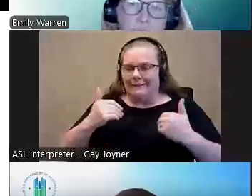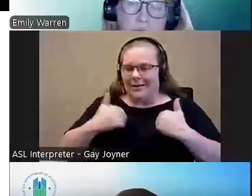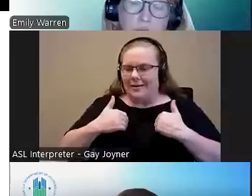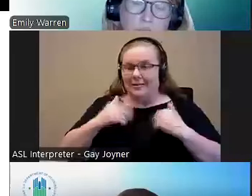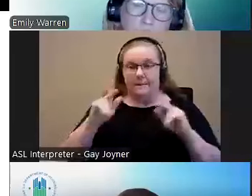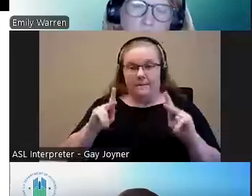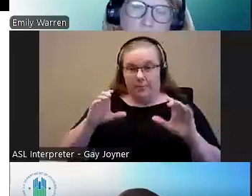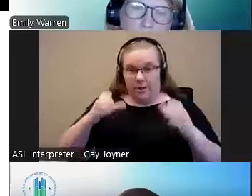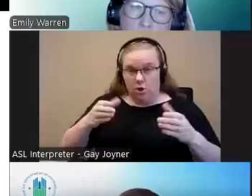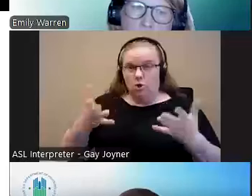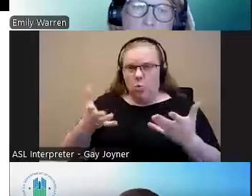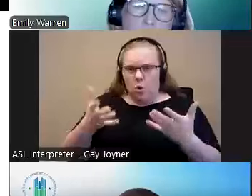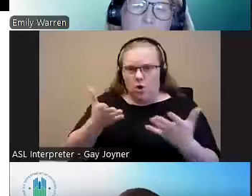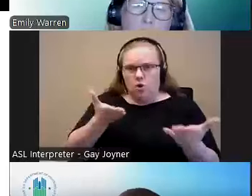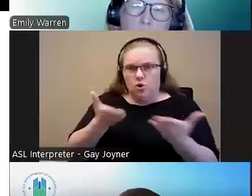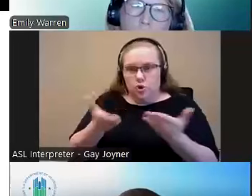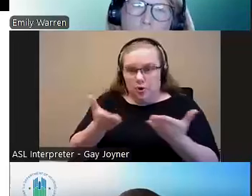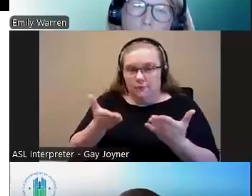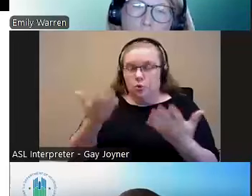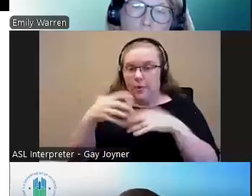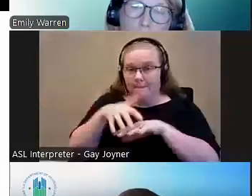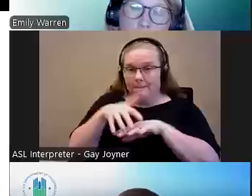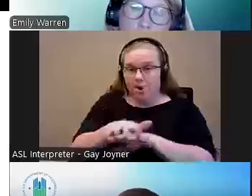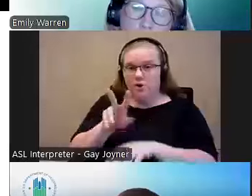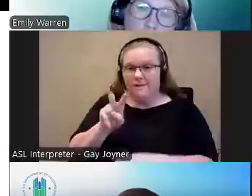that you want to be served mainstream vouchers, you can speak with your public housing agency